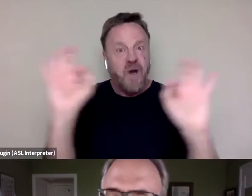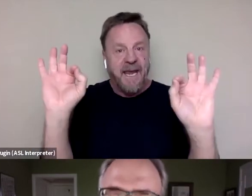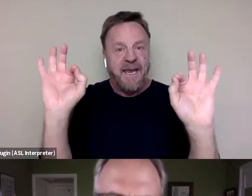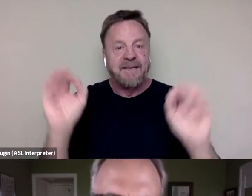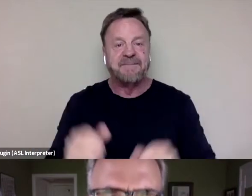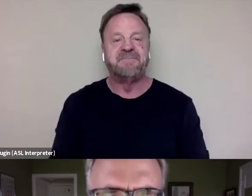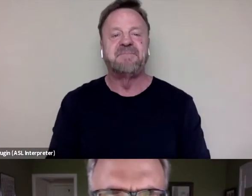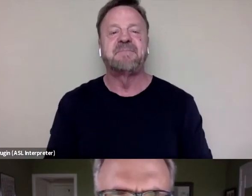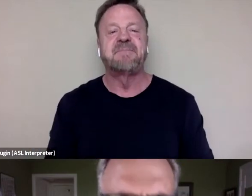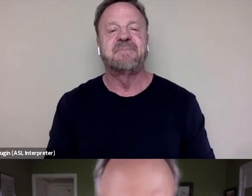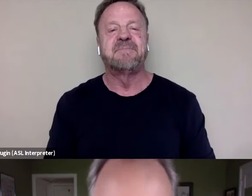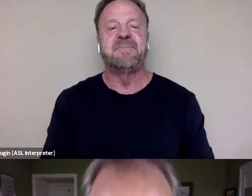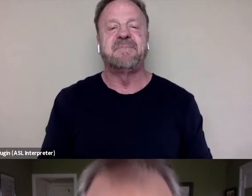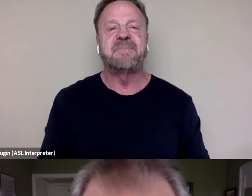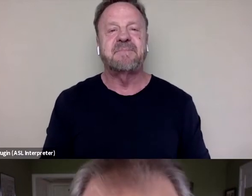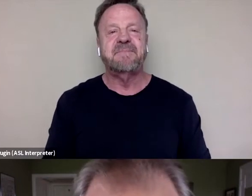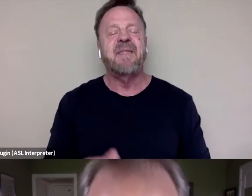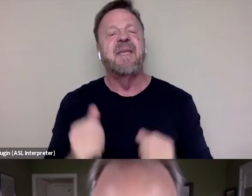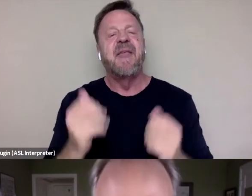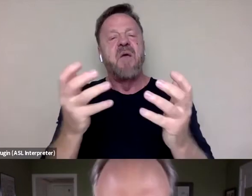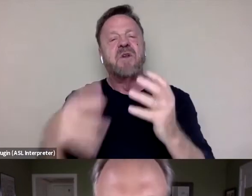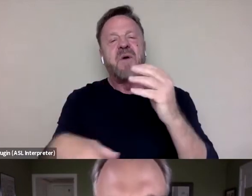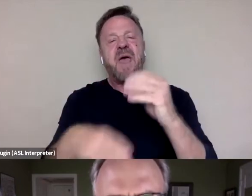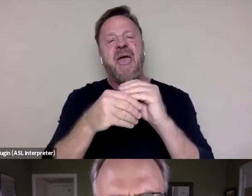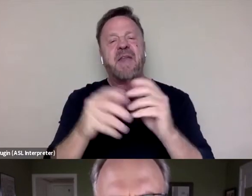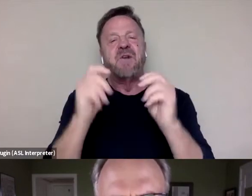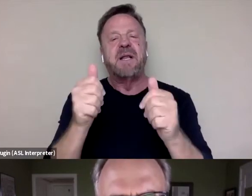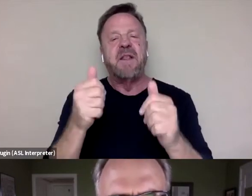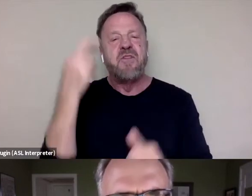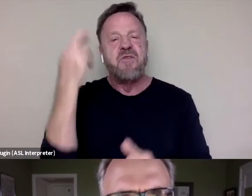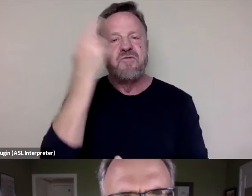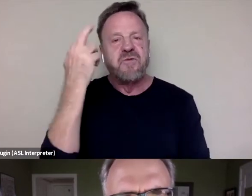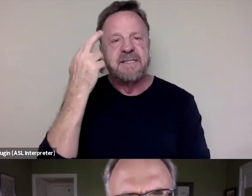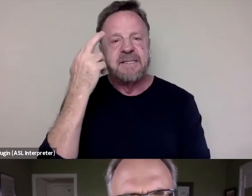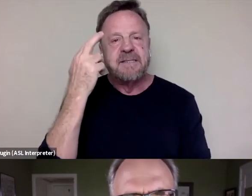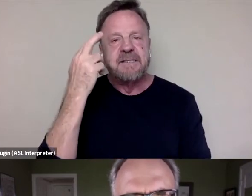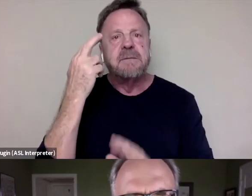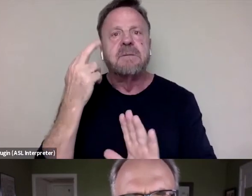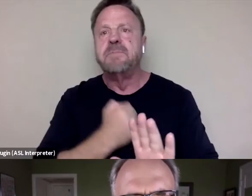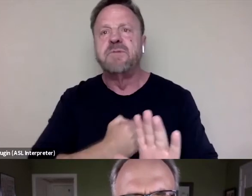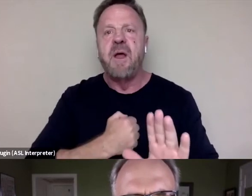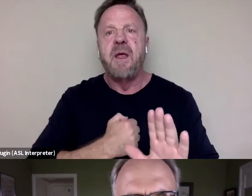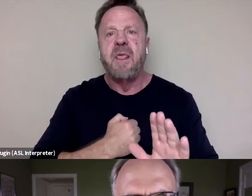Absolutely. And I just wanna add just very quickly. I mean, the reason Biden-- I'm sorry.